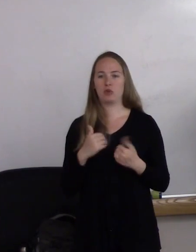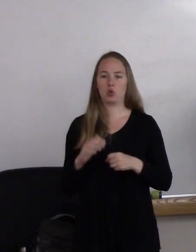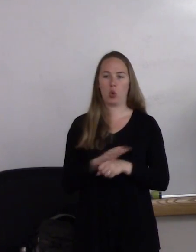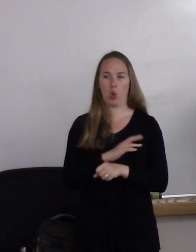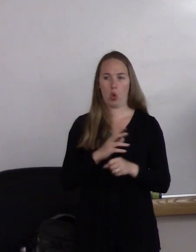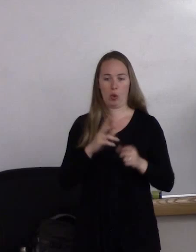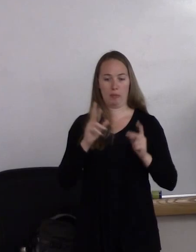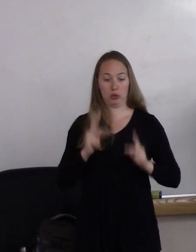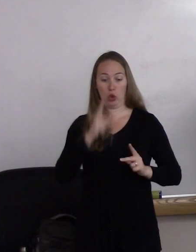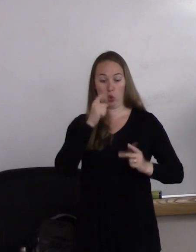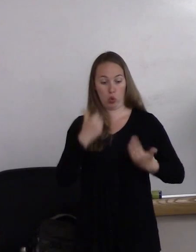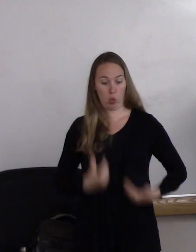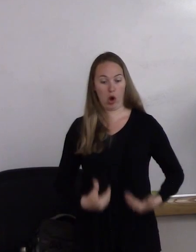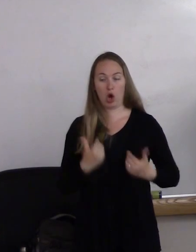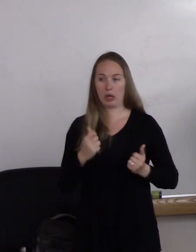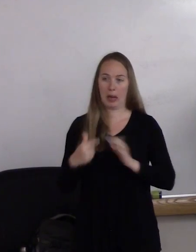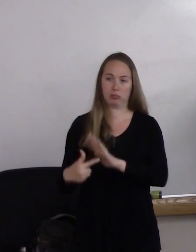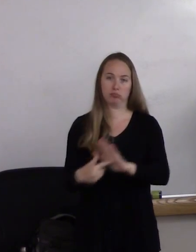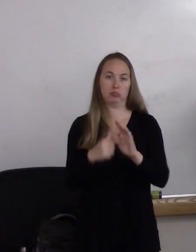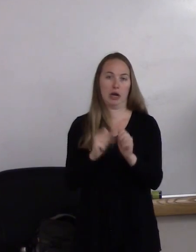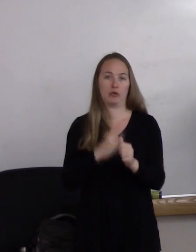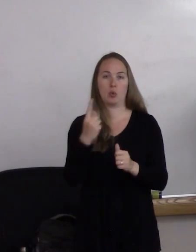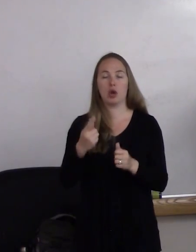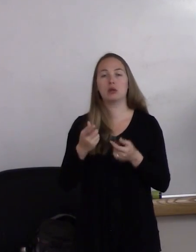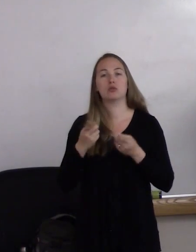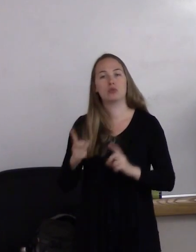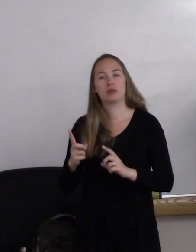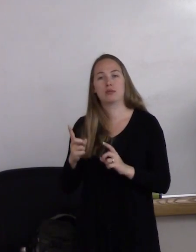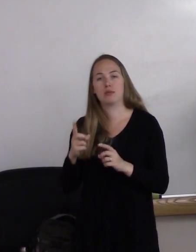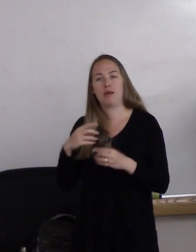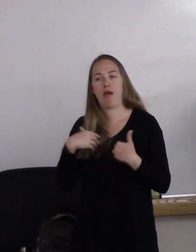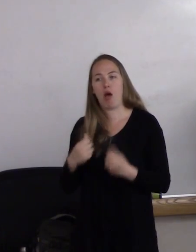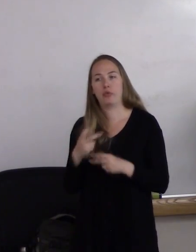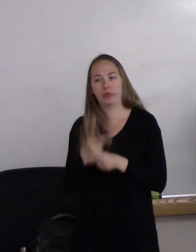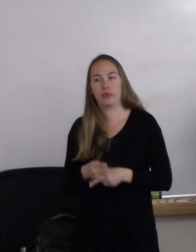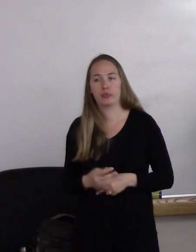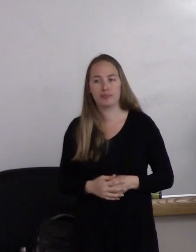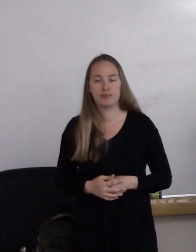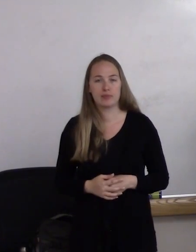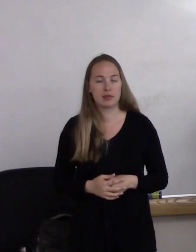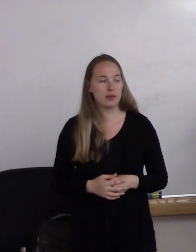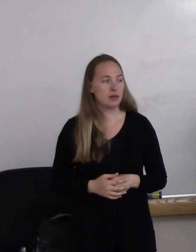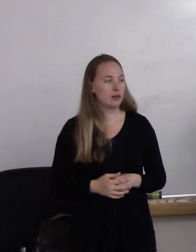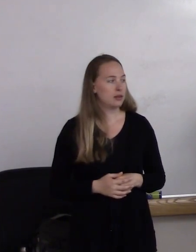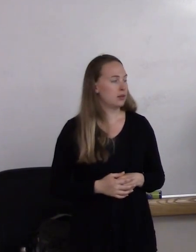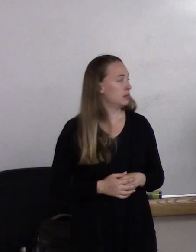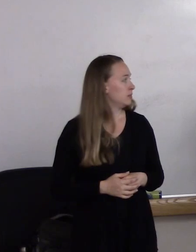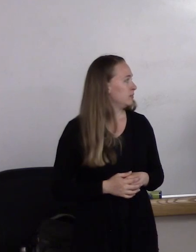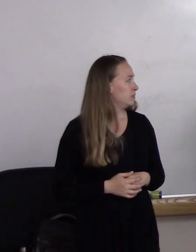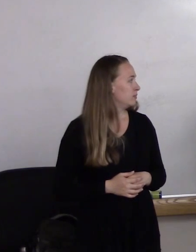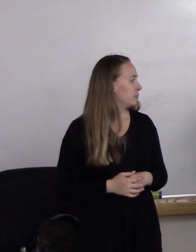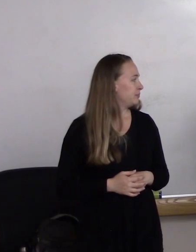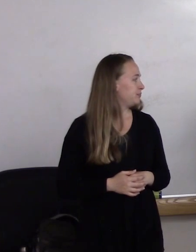be able to be present in your healthcare settings.